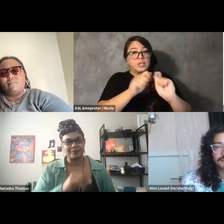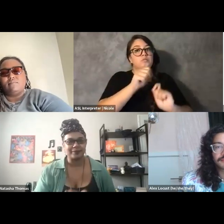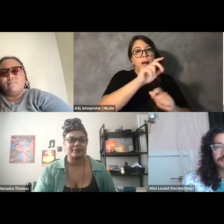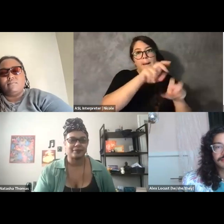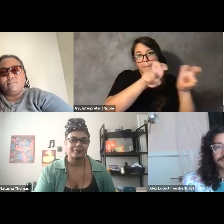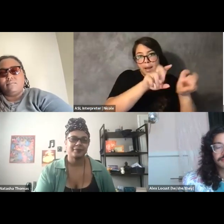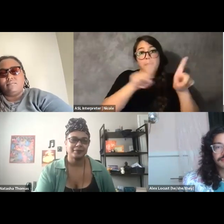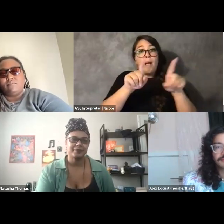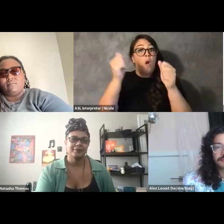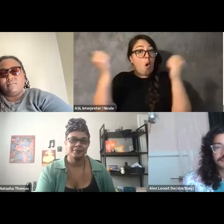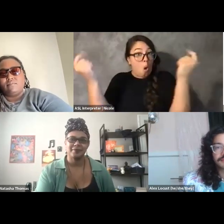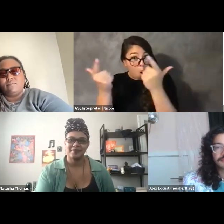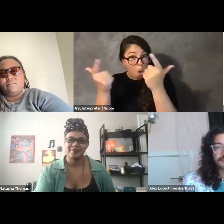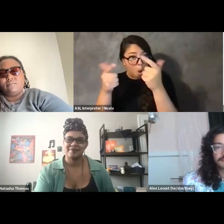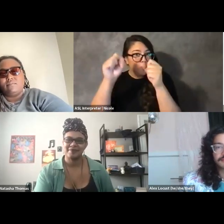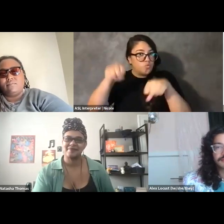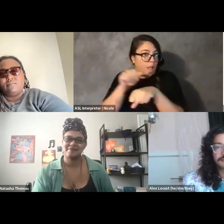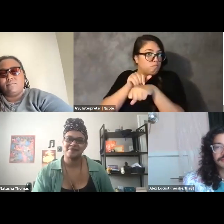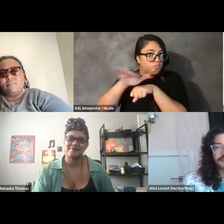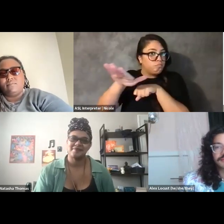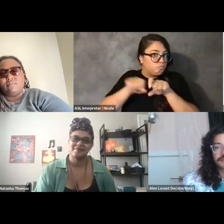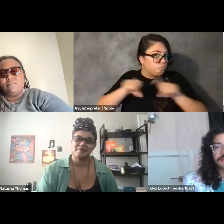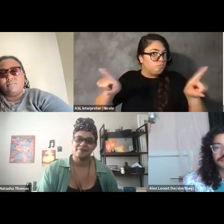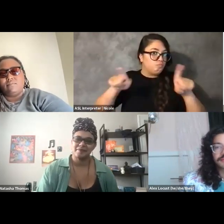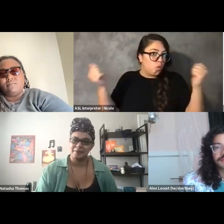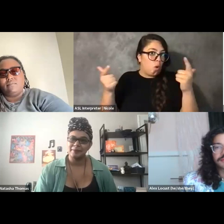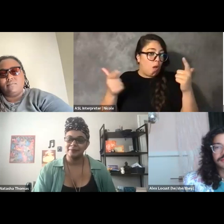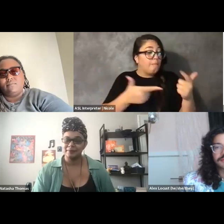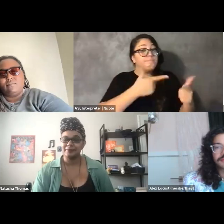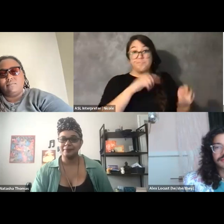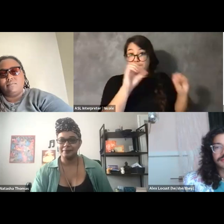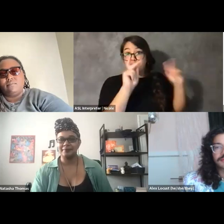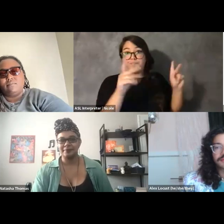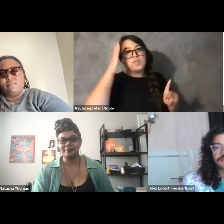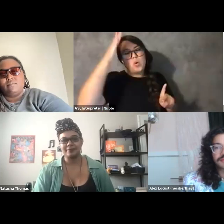OK. All right. Yeah, so I will drop Best Practices Policy Project's information in the chat,